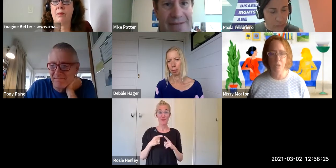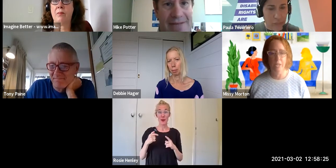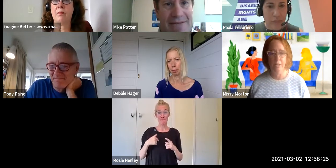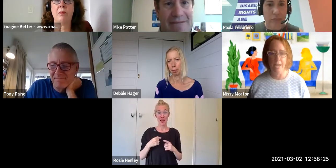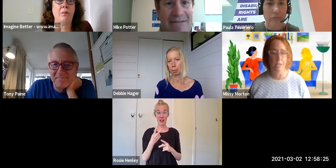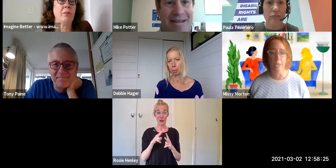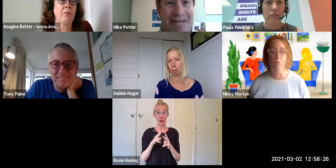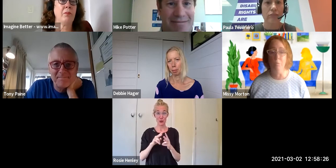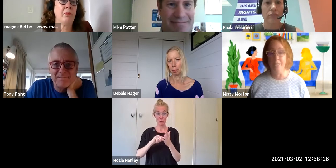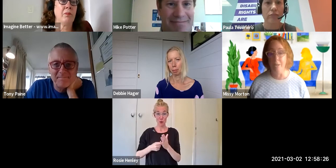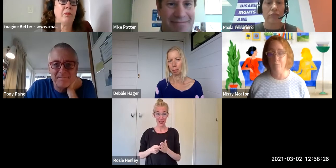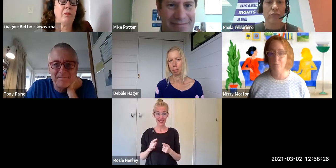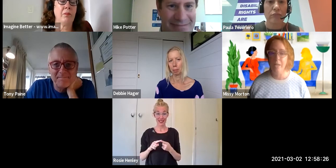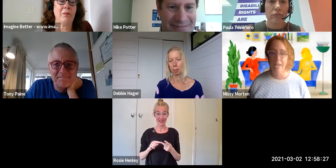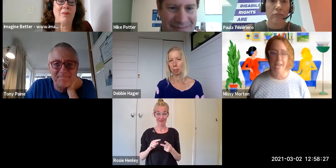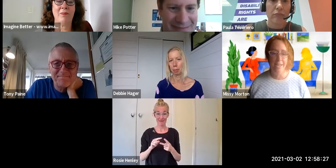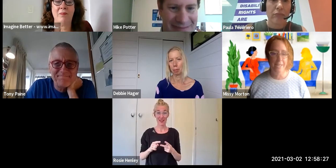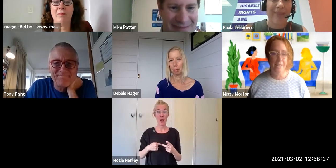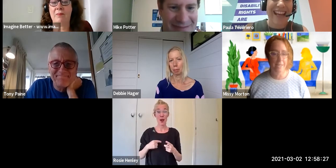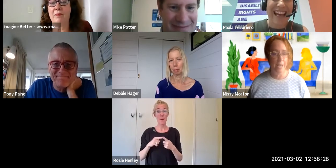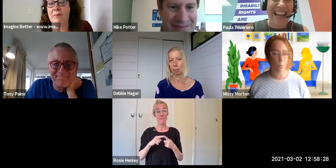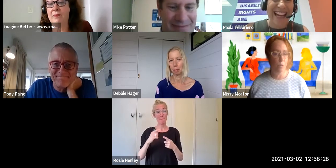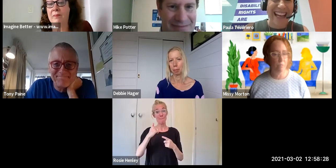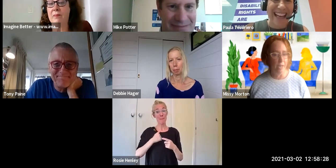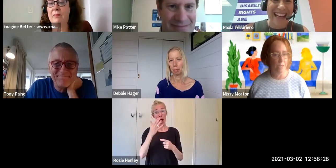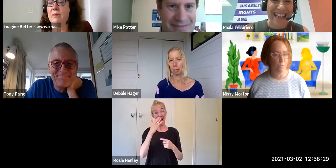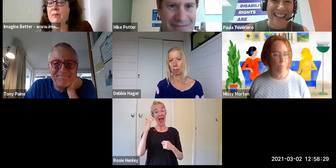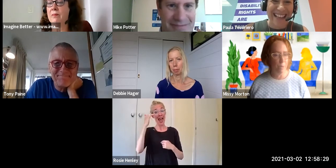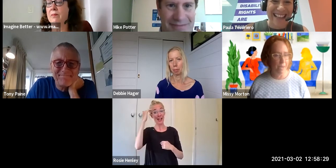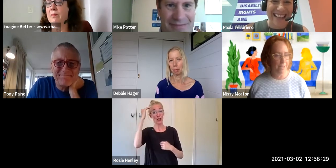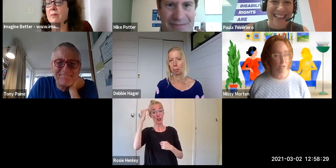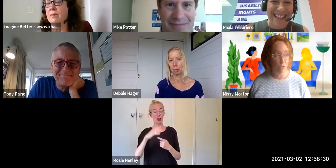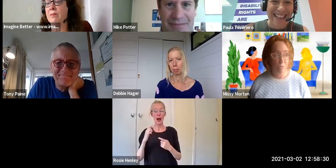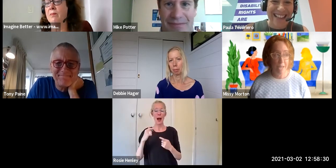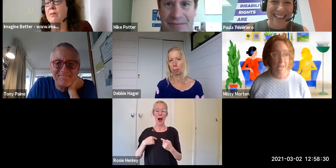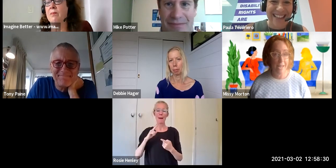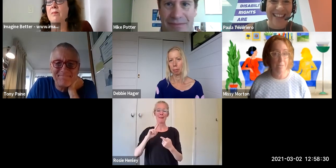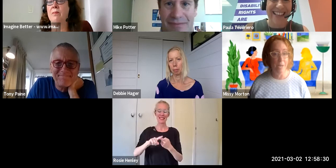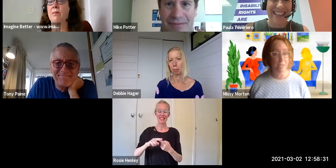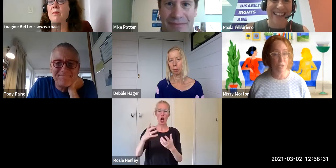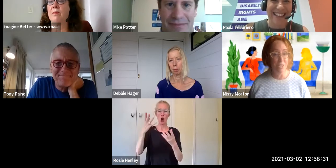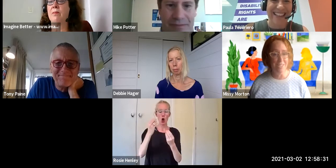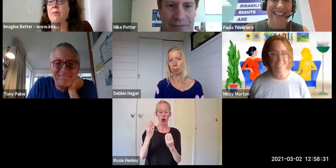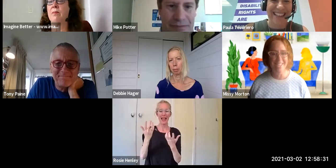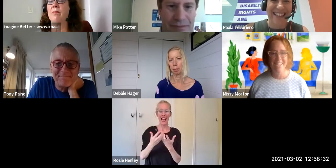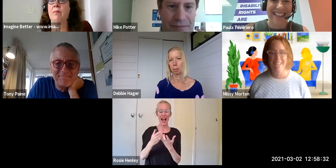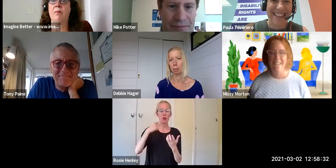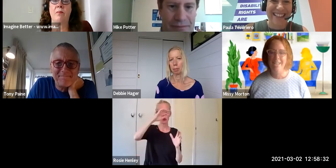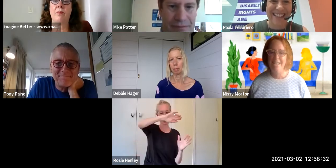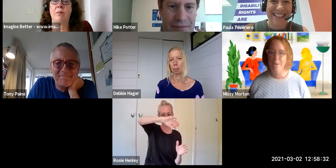learning how to get over myself and I get this helpful advice from my children and my students.